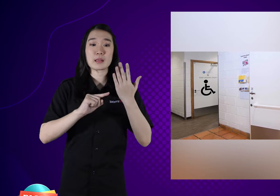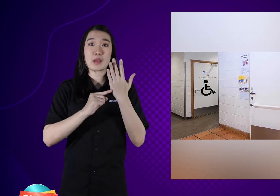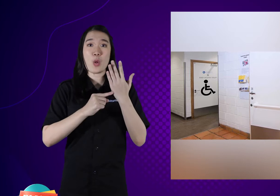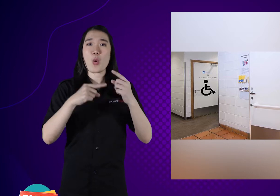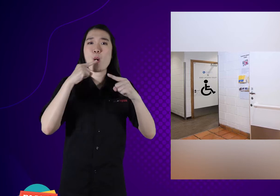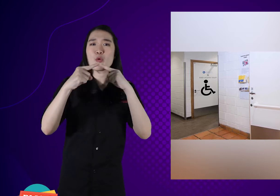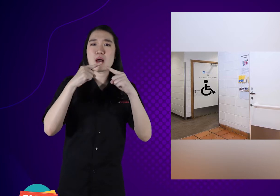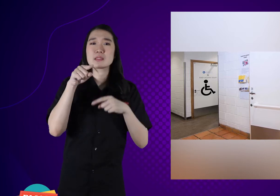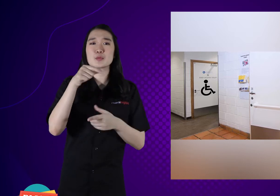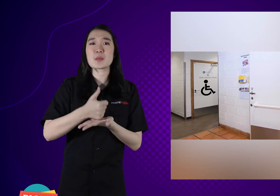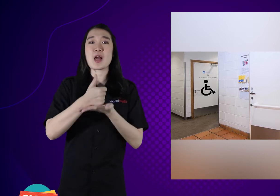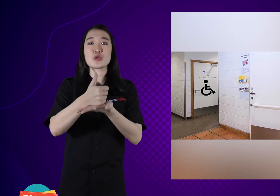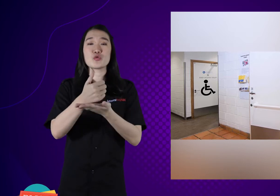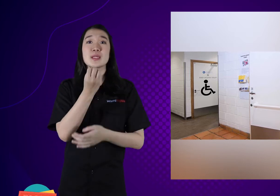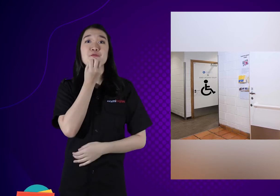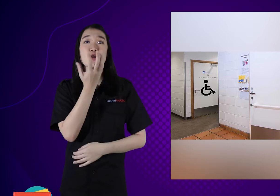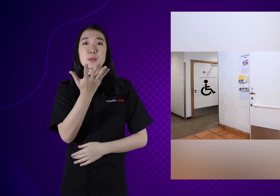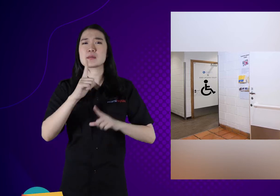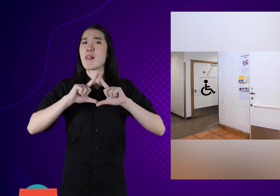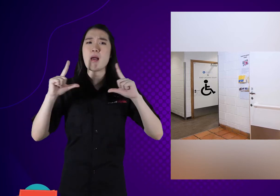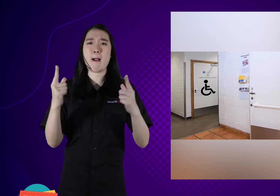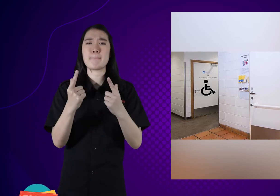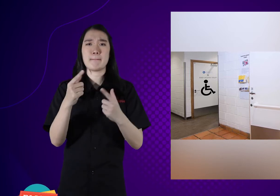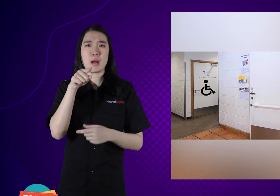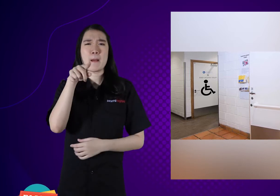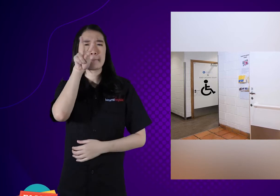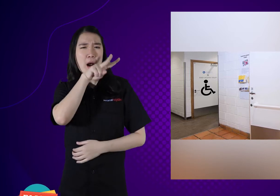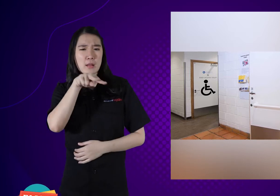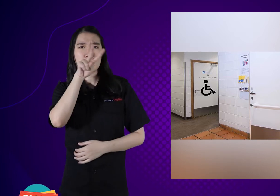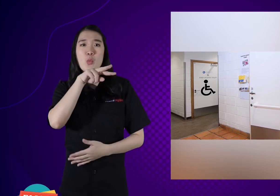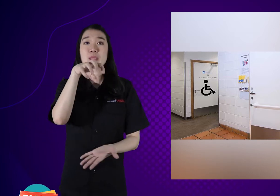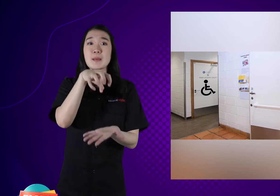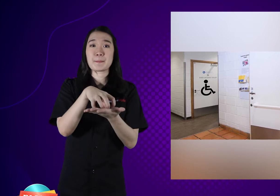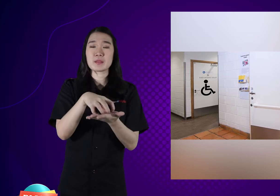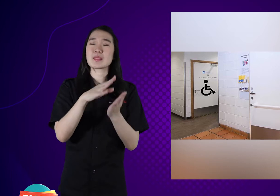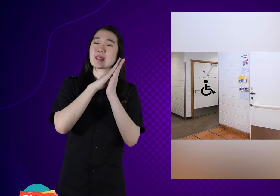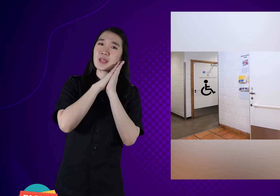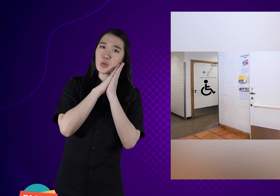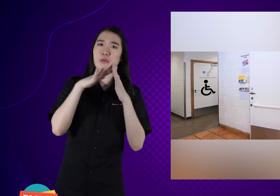Communication technology that helps provide complete information, can monitor beds,